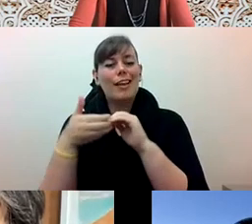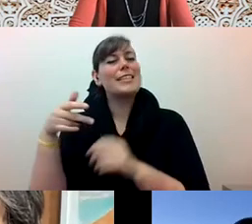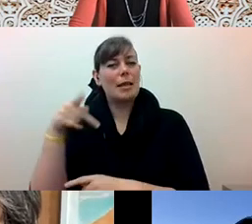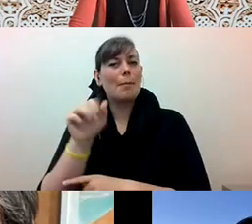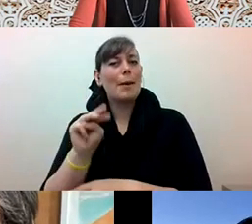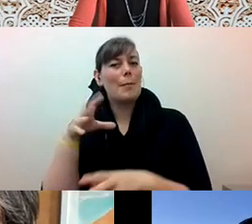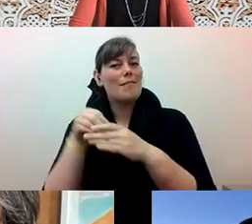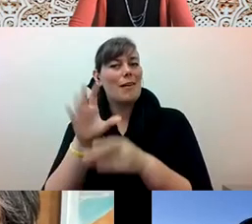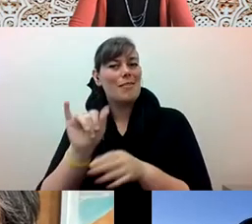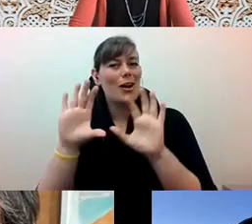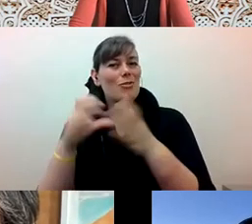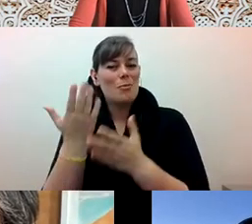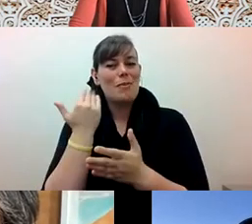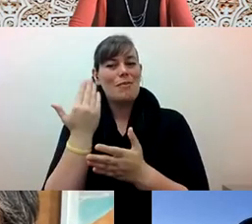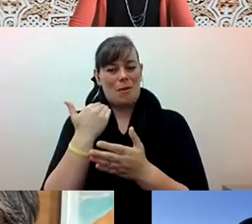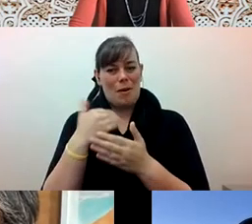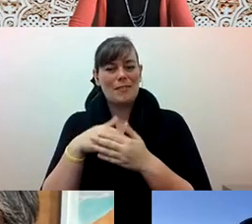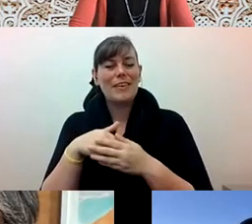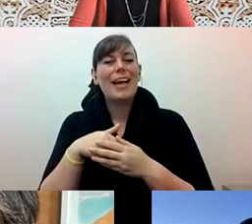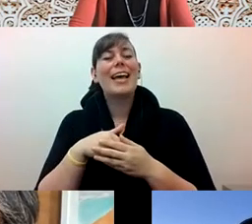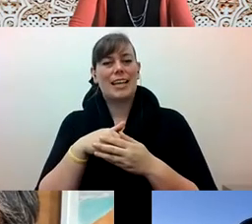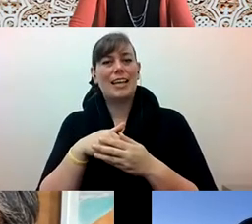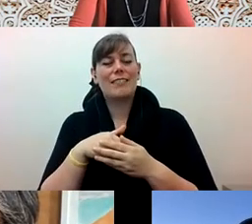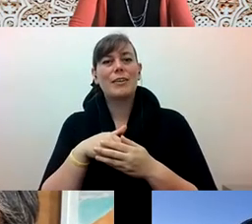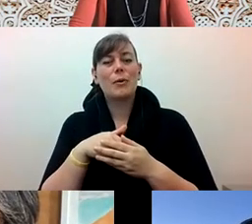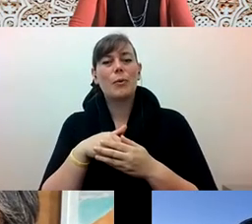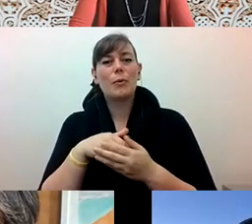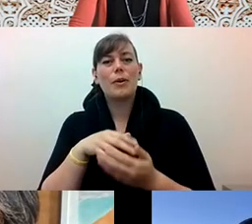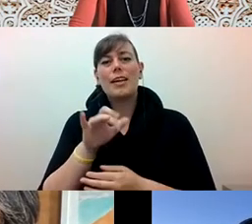Diane Fujino: it was Yuji Ichioka who's credited with coining this term has a very political term,